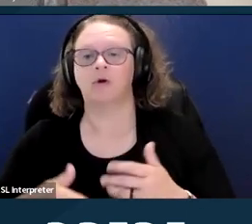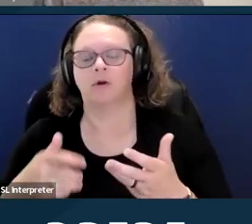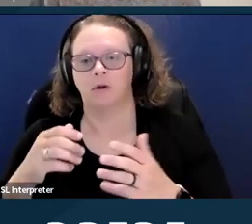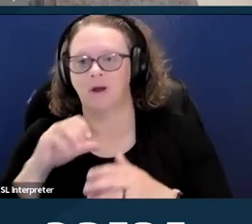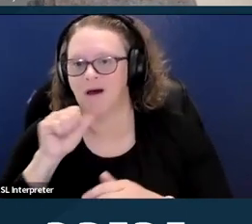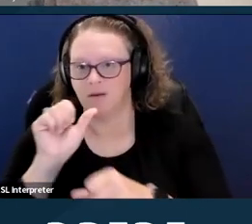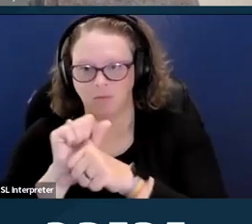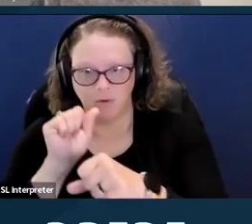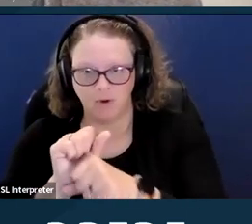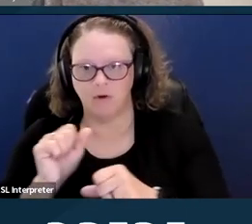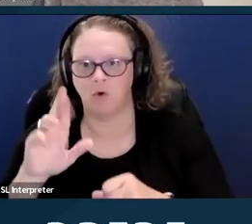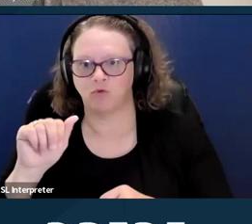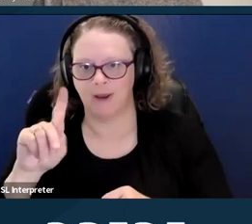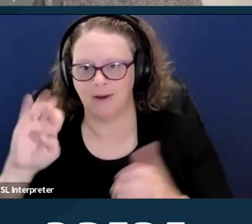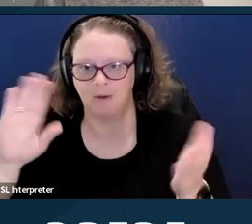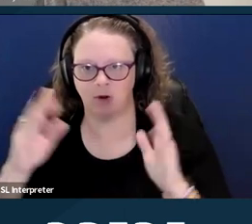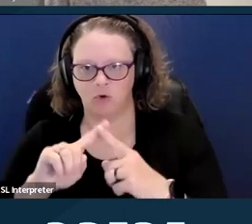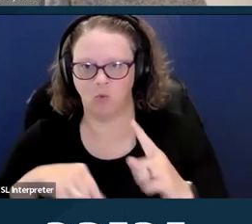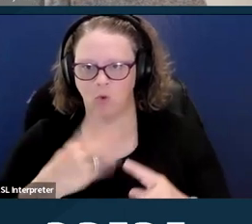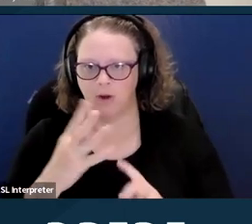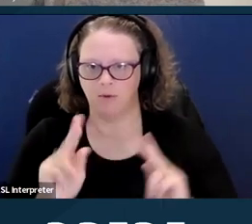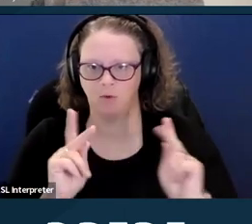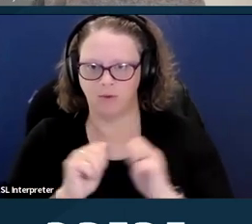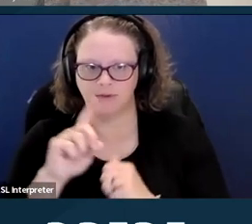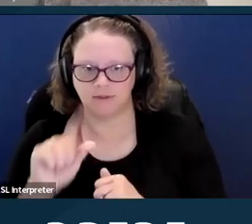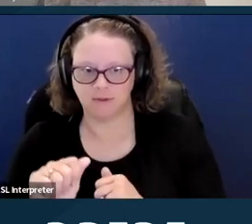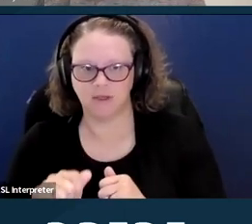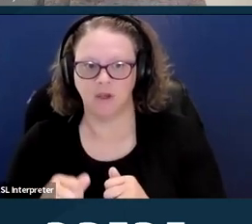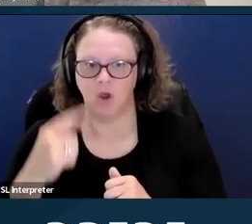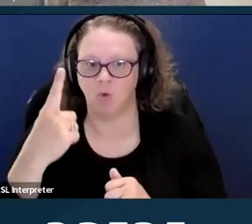In addition, one in 10 people with disabilities lack health insurance,